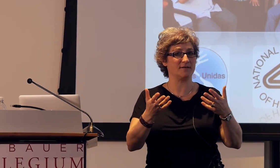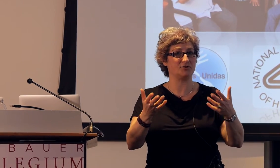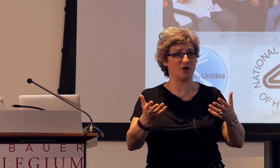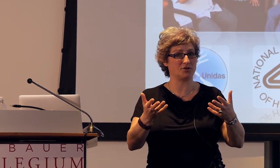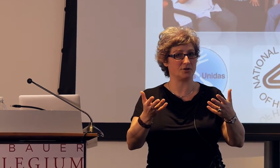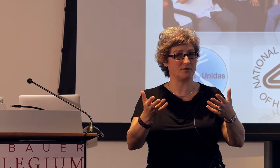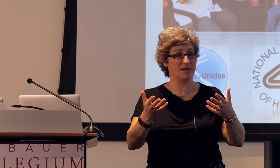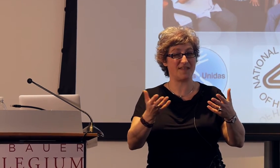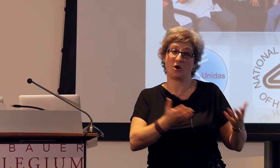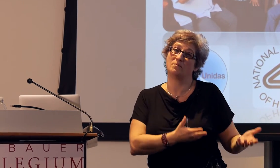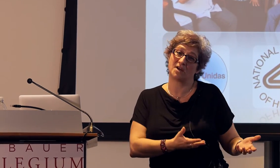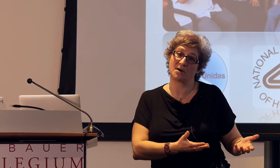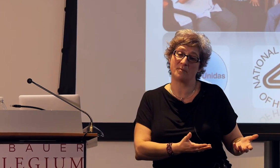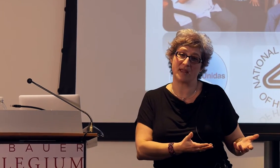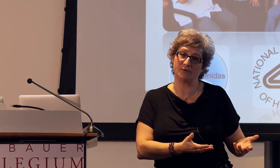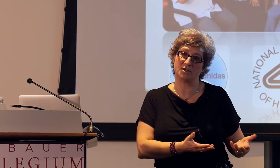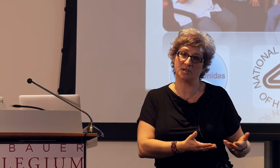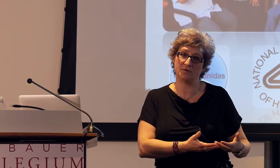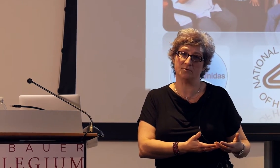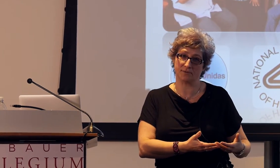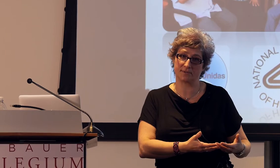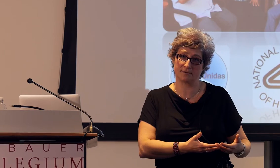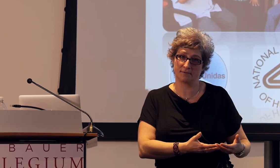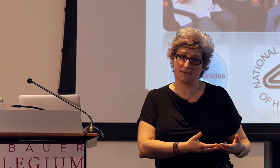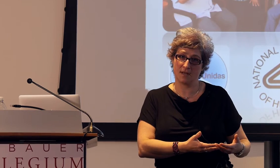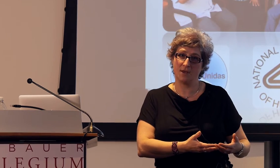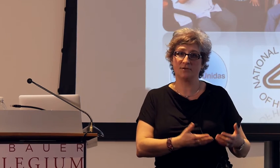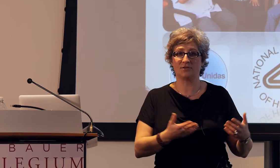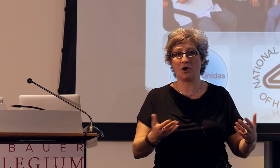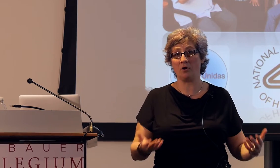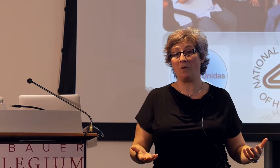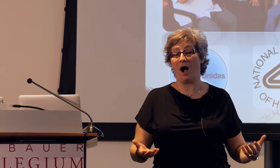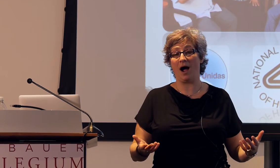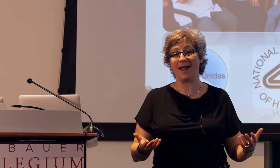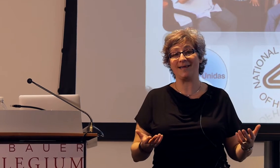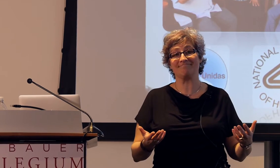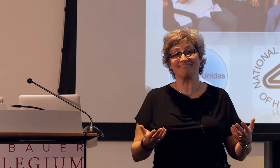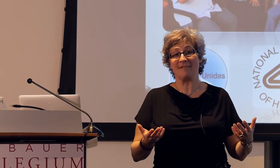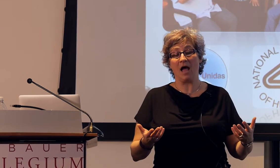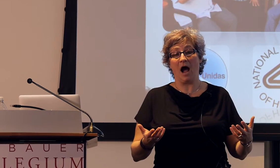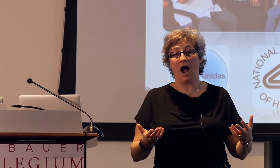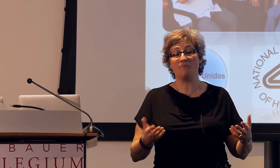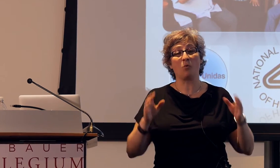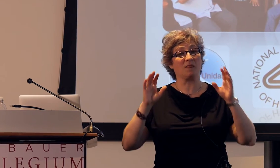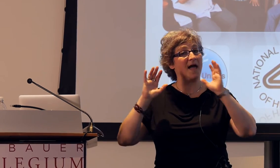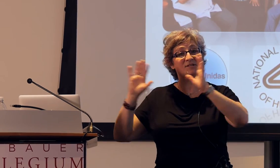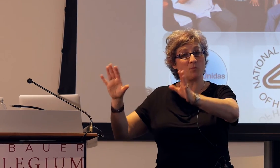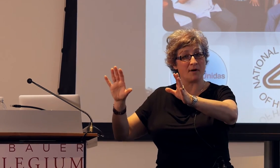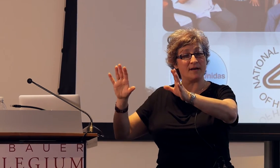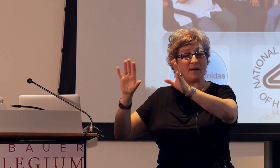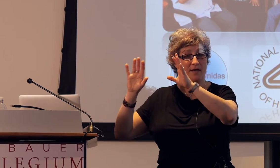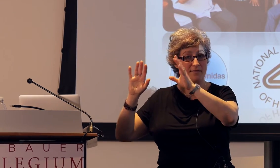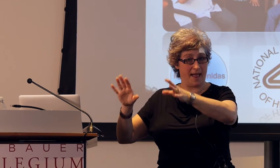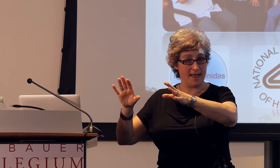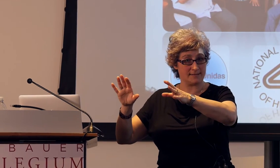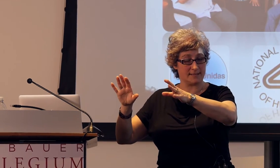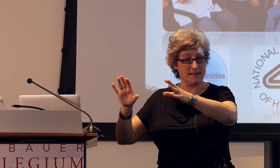the kind of structure that a homesigner would be able to use. So I'm less worried about that than I am about